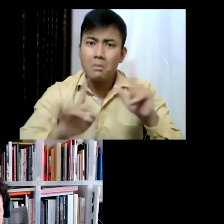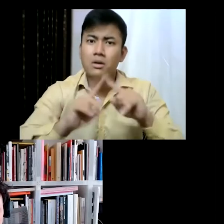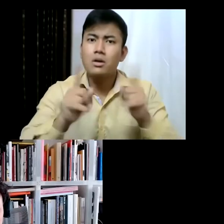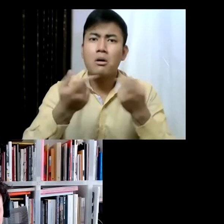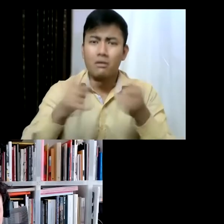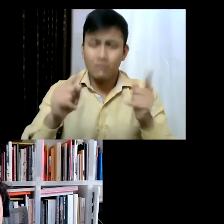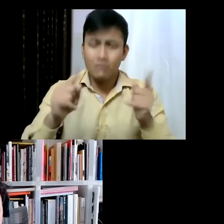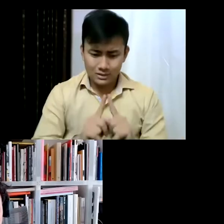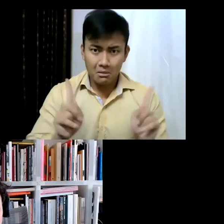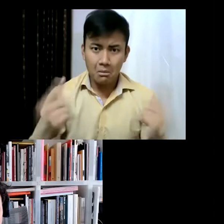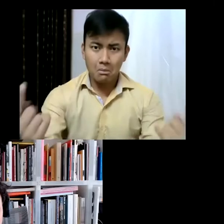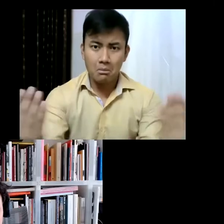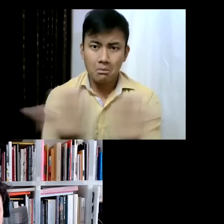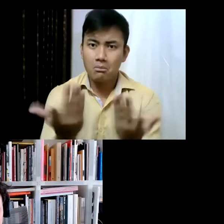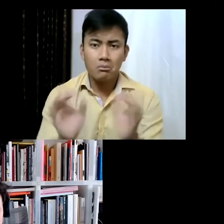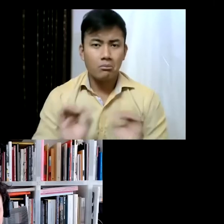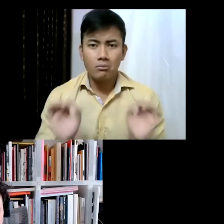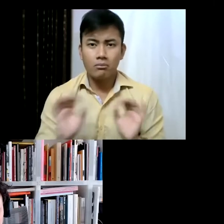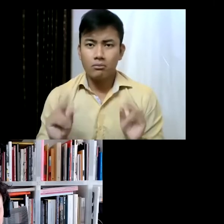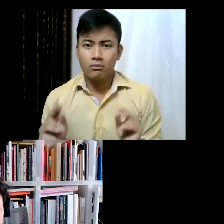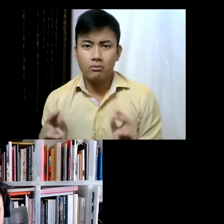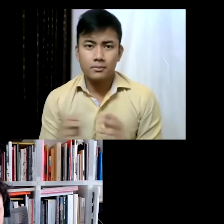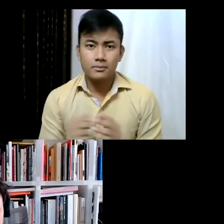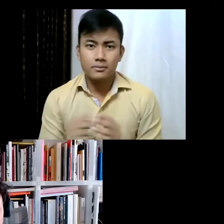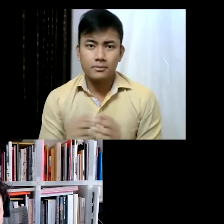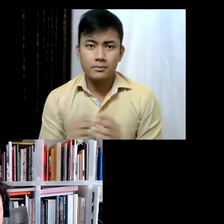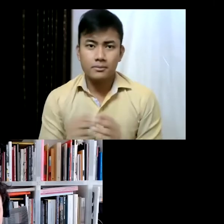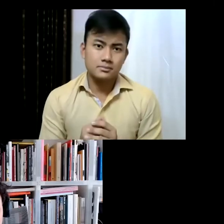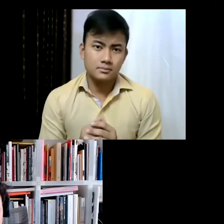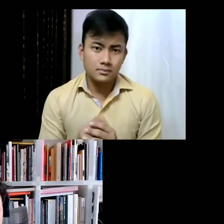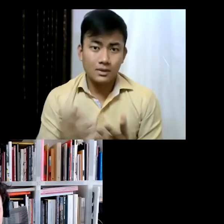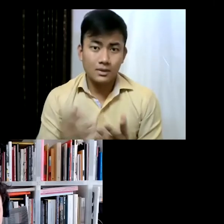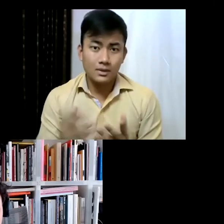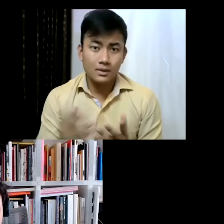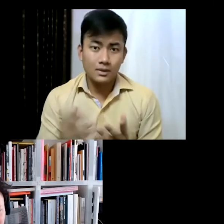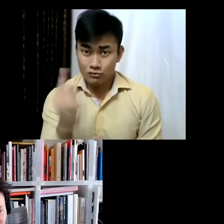she served as the artistic director of the first edition of Art Basel cities in Buenos Aires